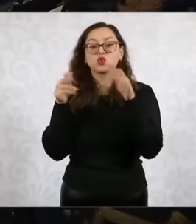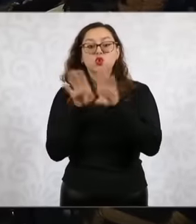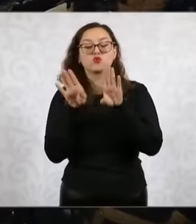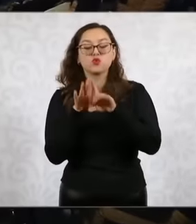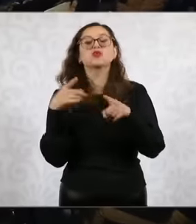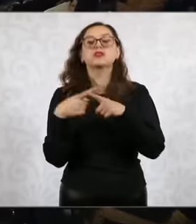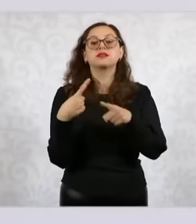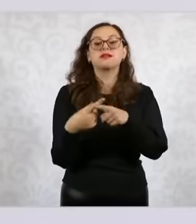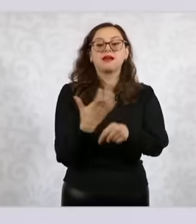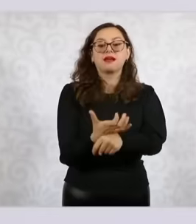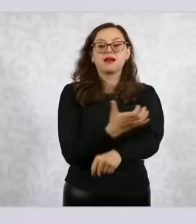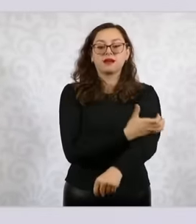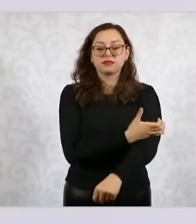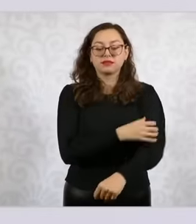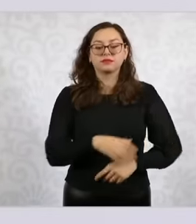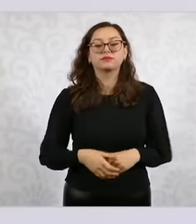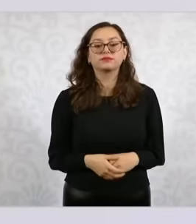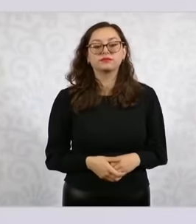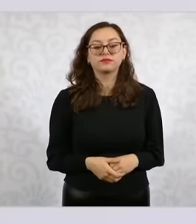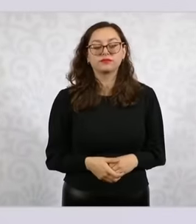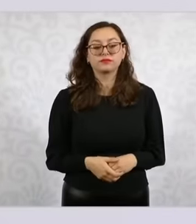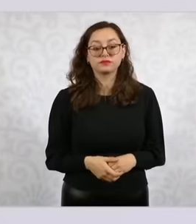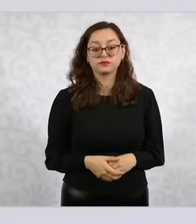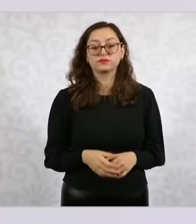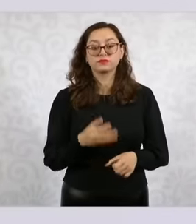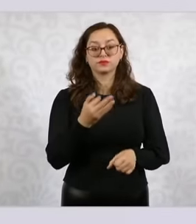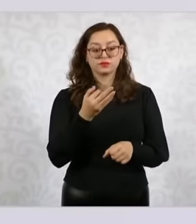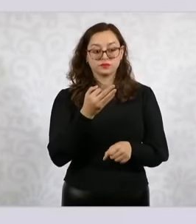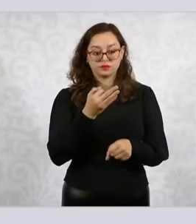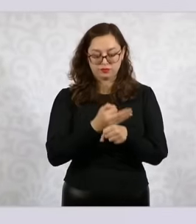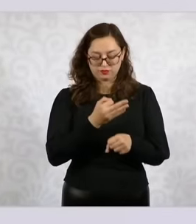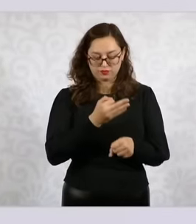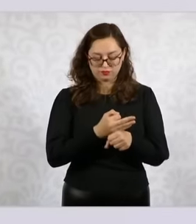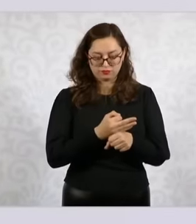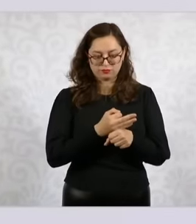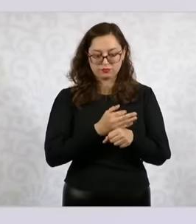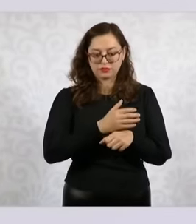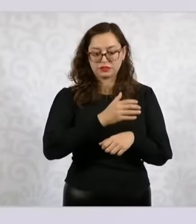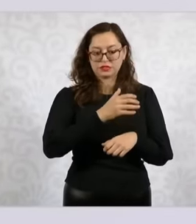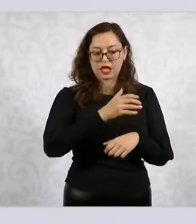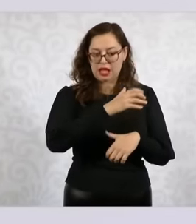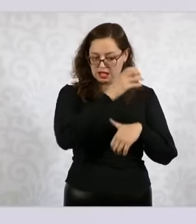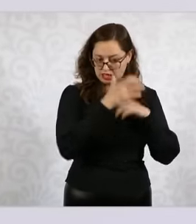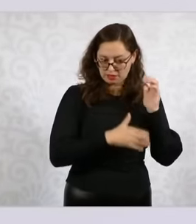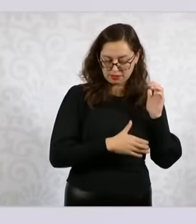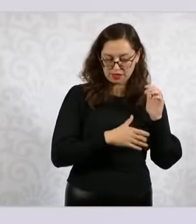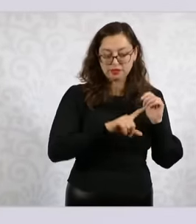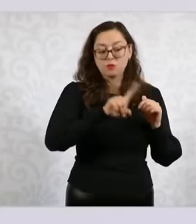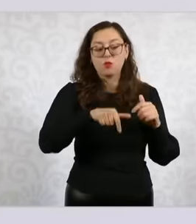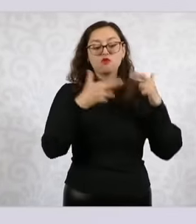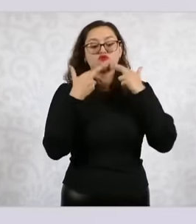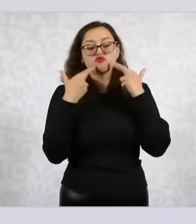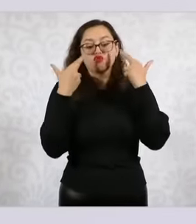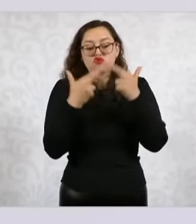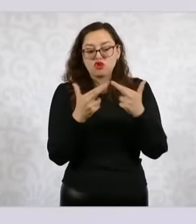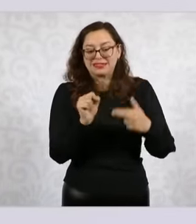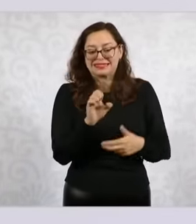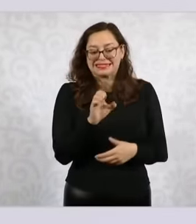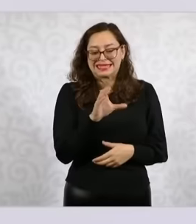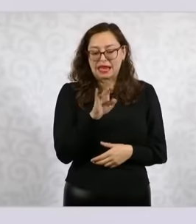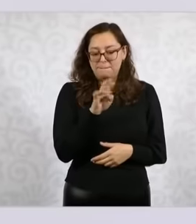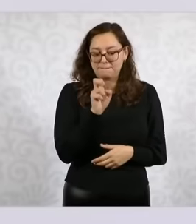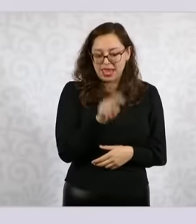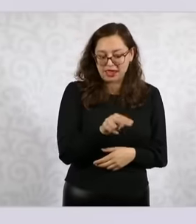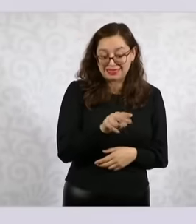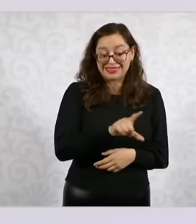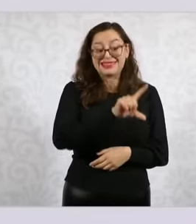to go by car, the welfare meeting ends and I'm going by car to Acapulco, we're already looking at the